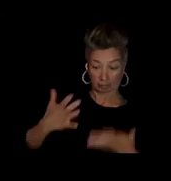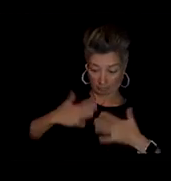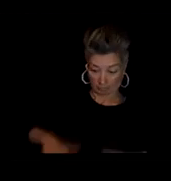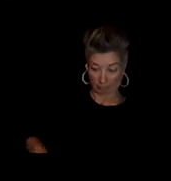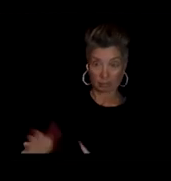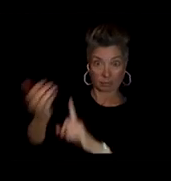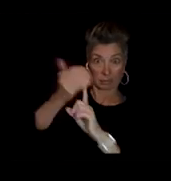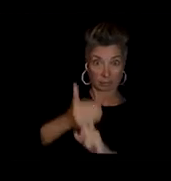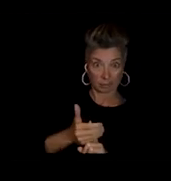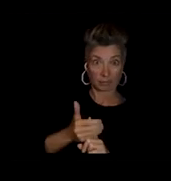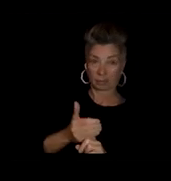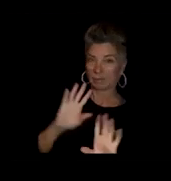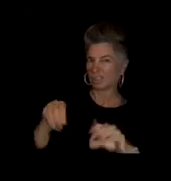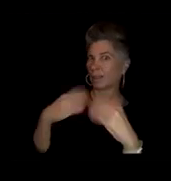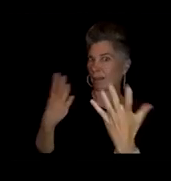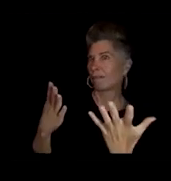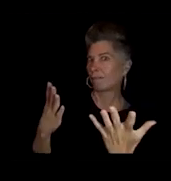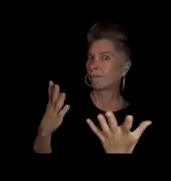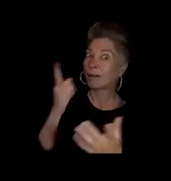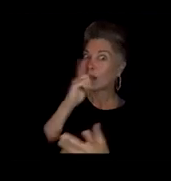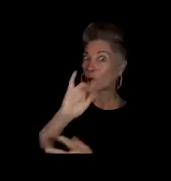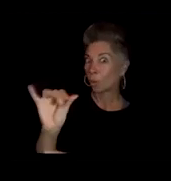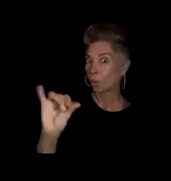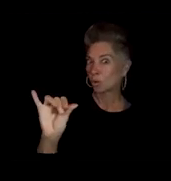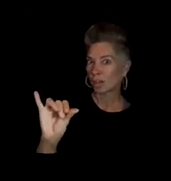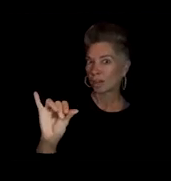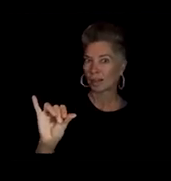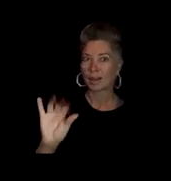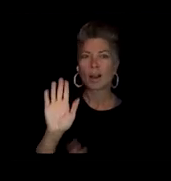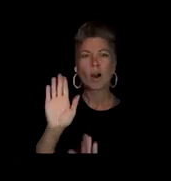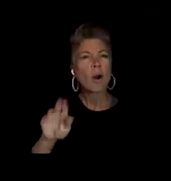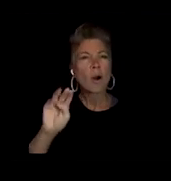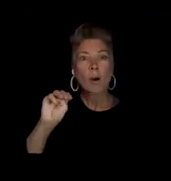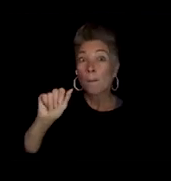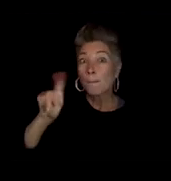Girl. Ooh Matthew, you know, your skin with white would be everything.